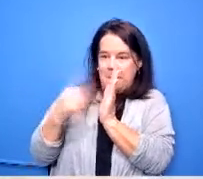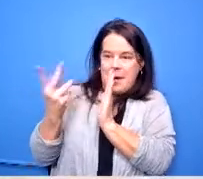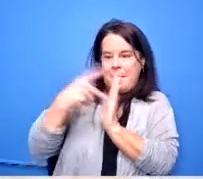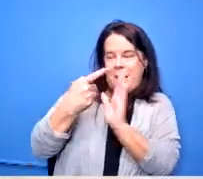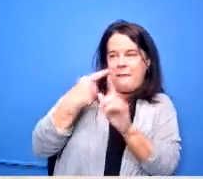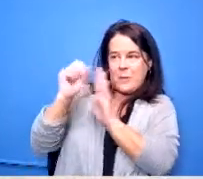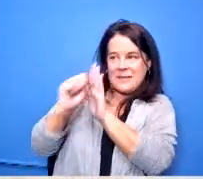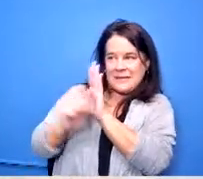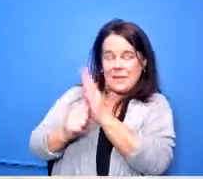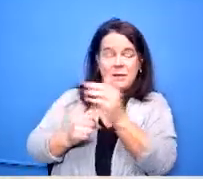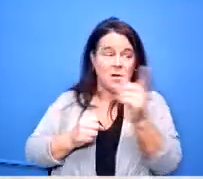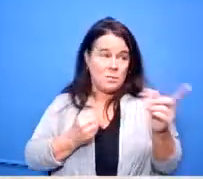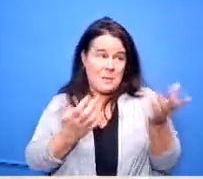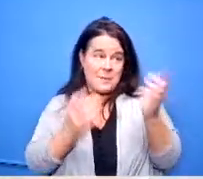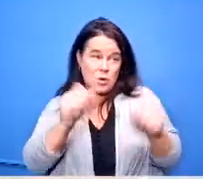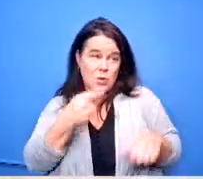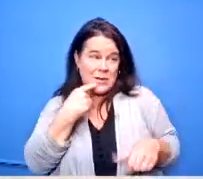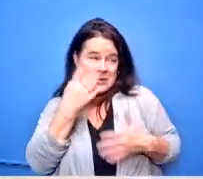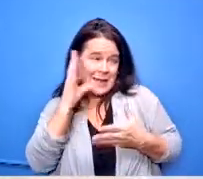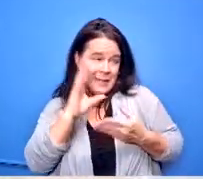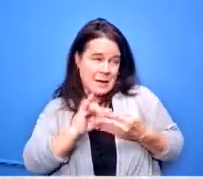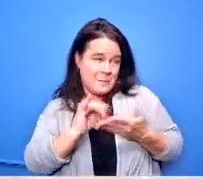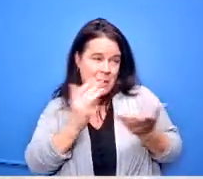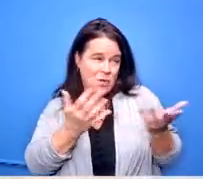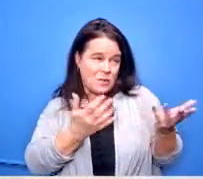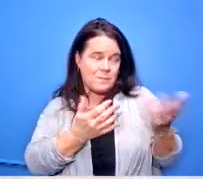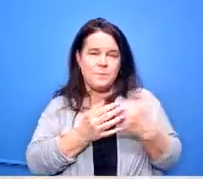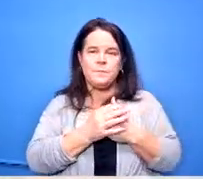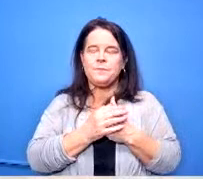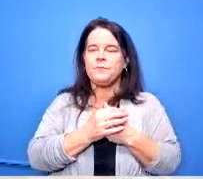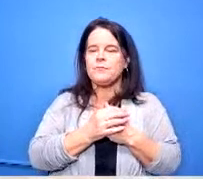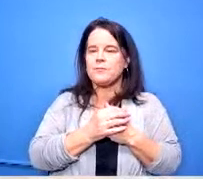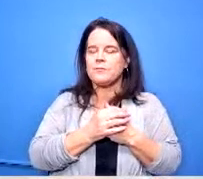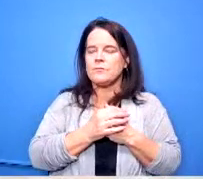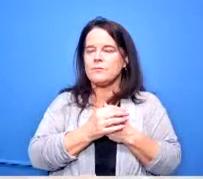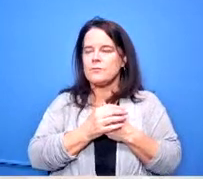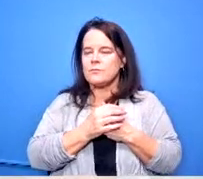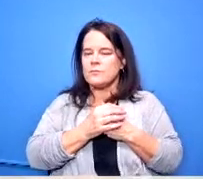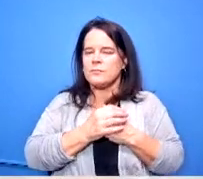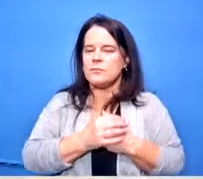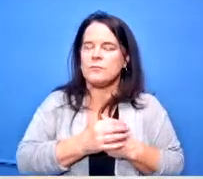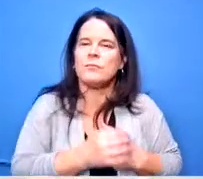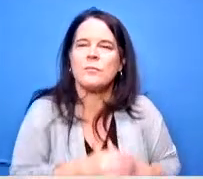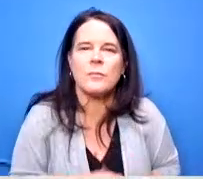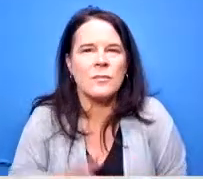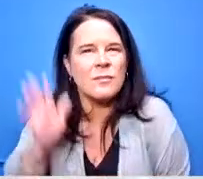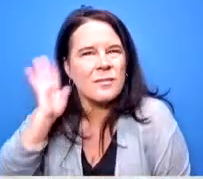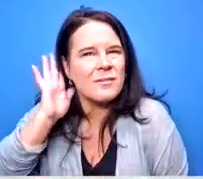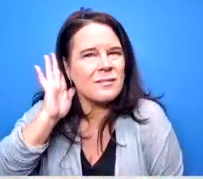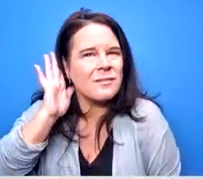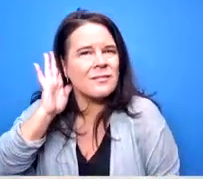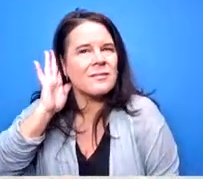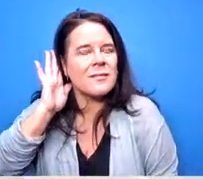want to say what the reimbursement is uh the reimbursement is about 7.5 million and the car